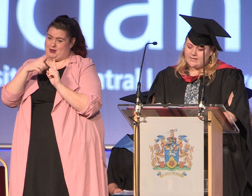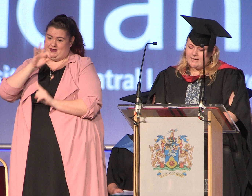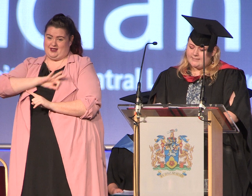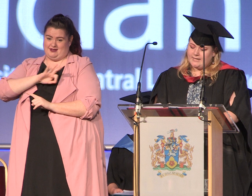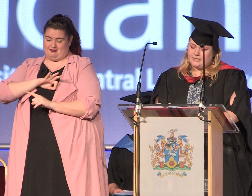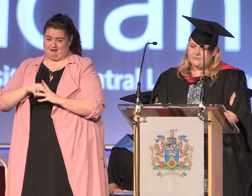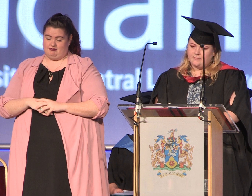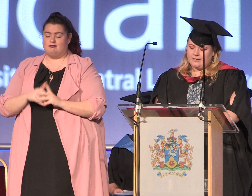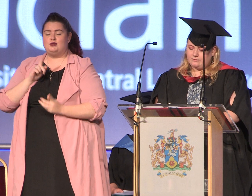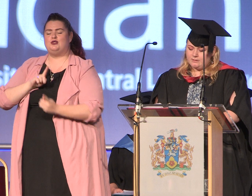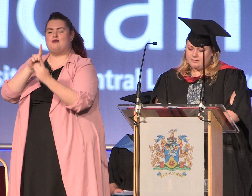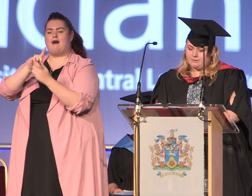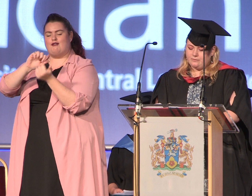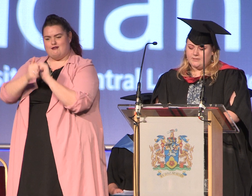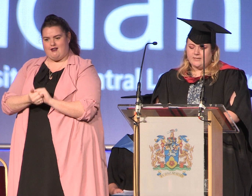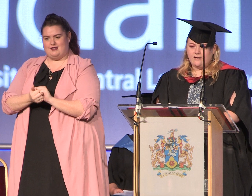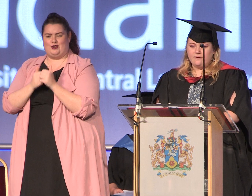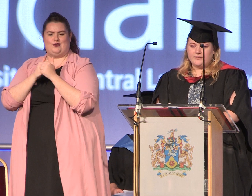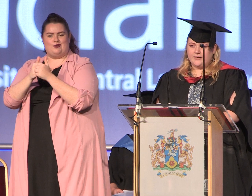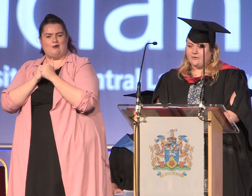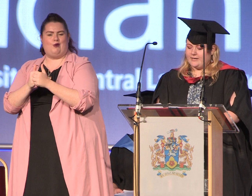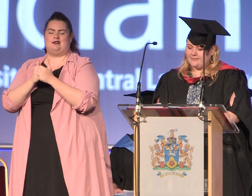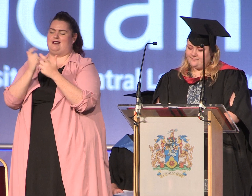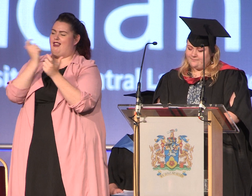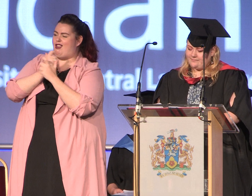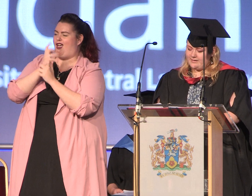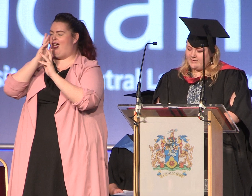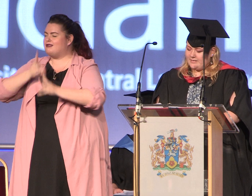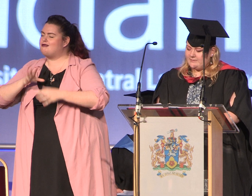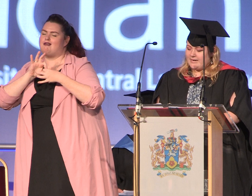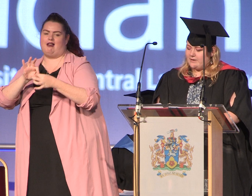and together you've smiled supported laughed and cried you would take my